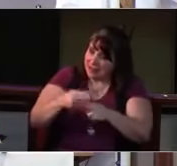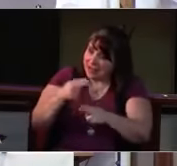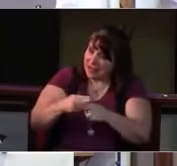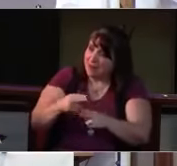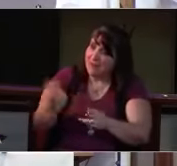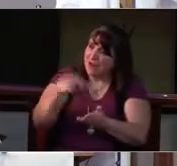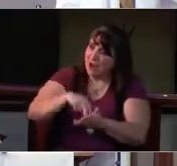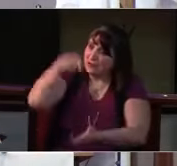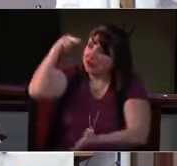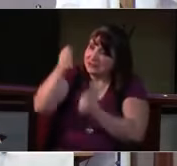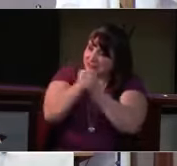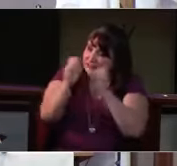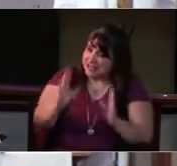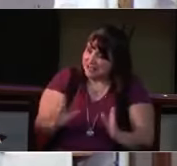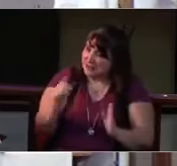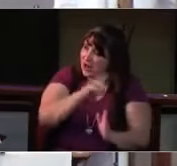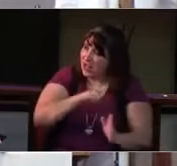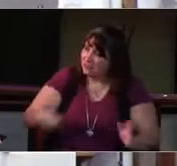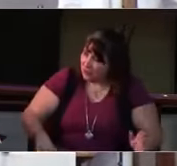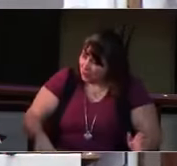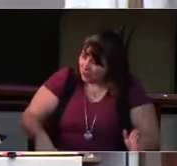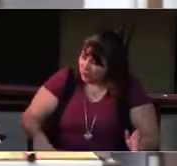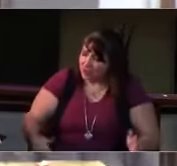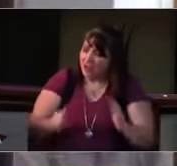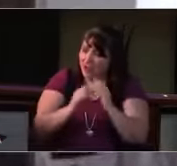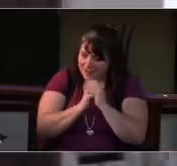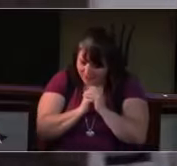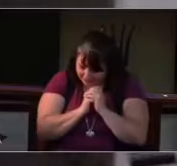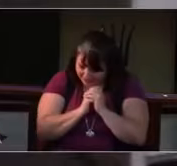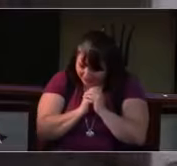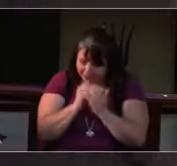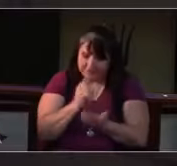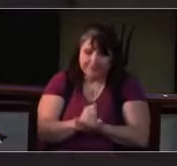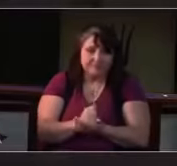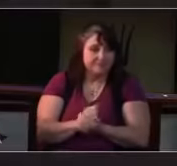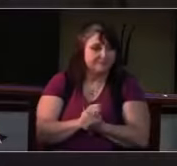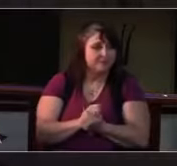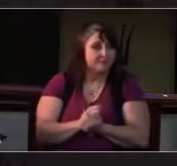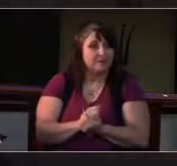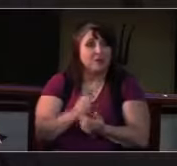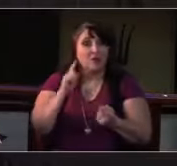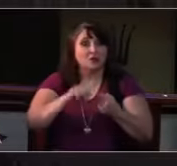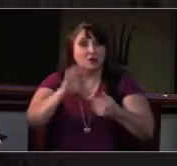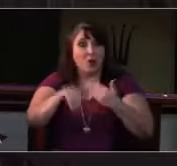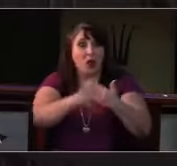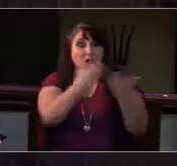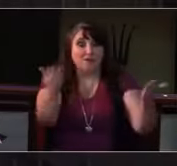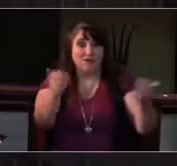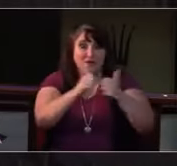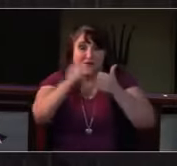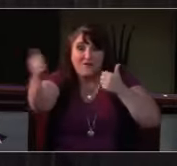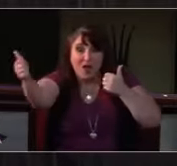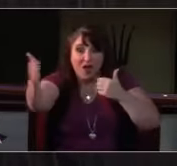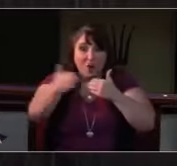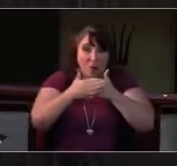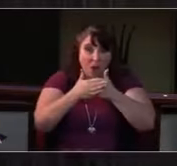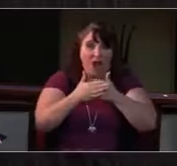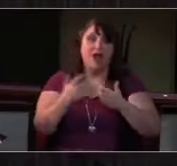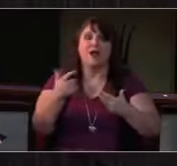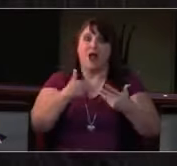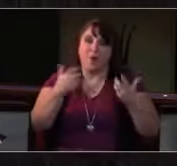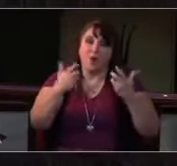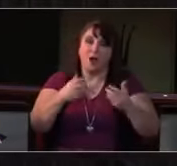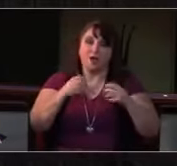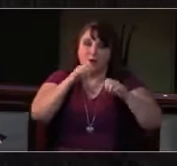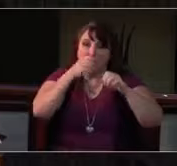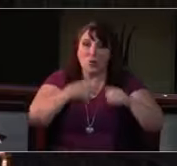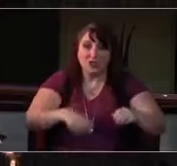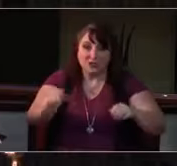the precious Lamb of God.